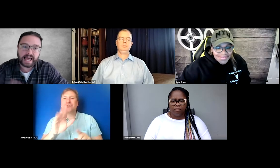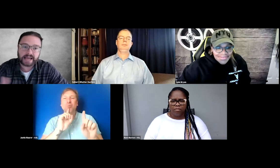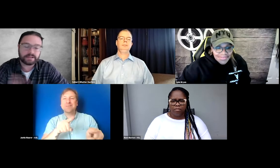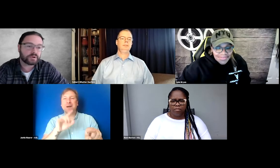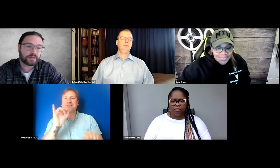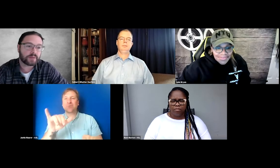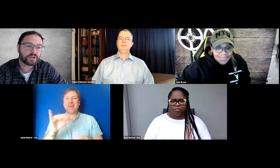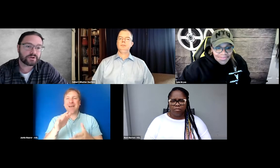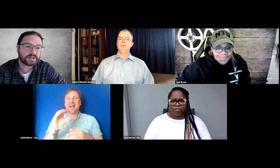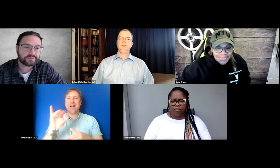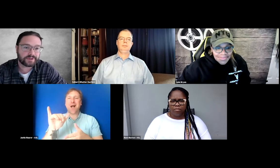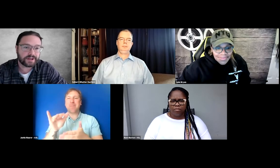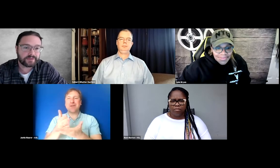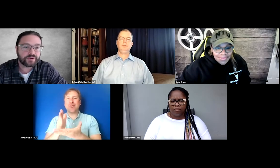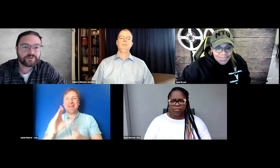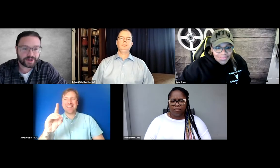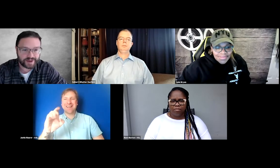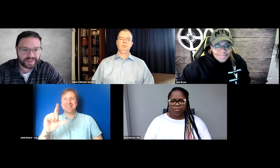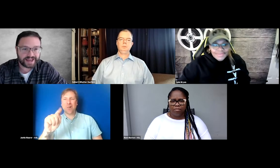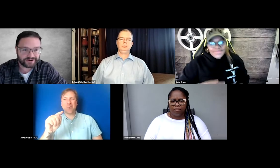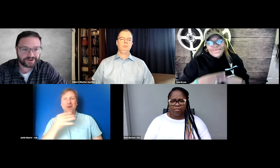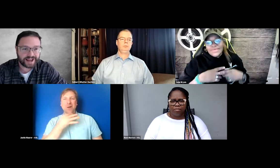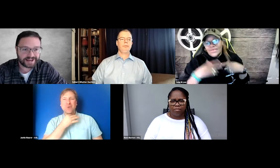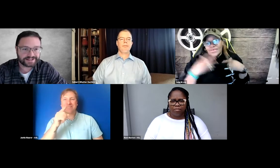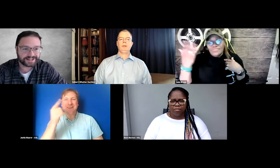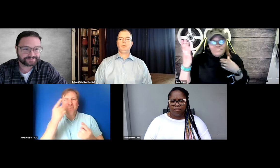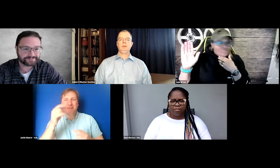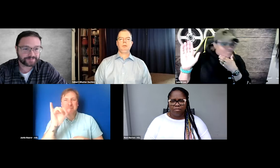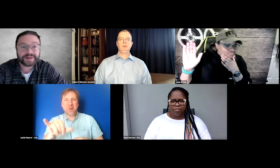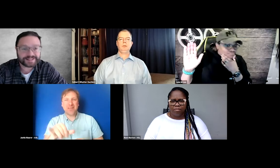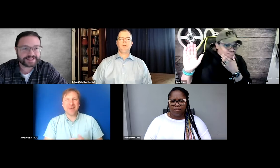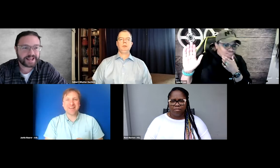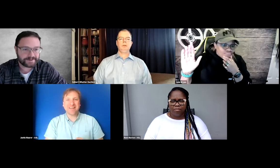Delbert, I’m curious if you've thought about that or had responses to that?